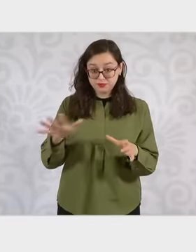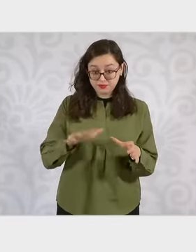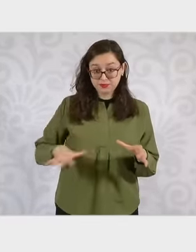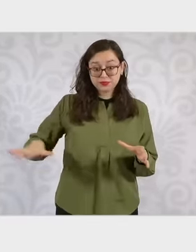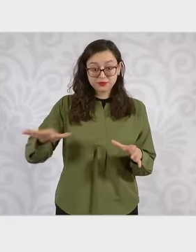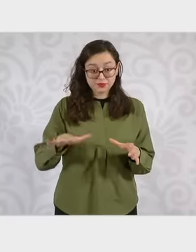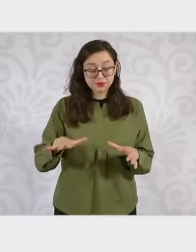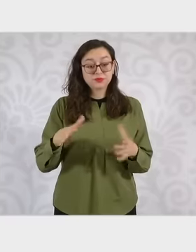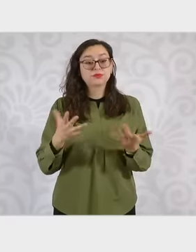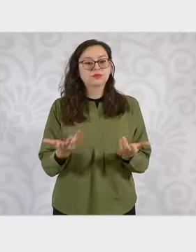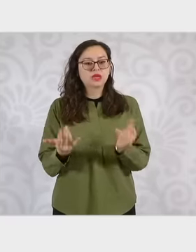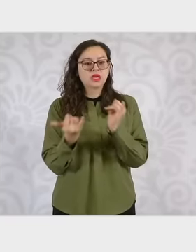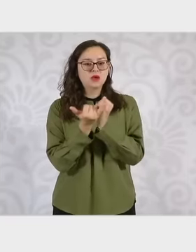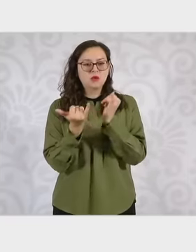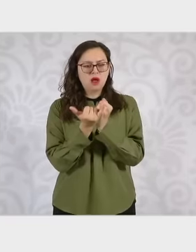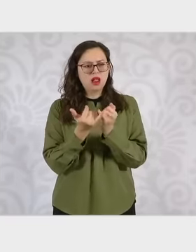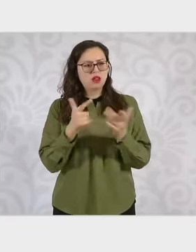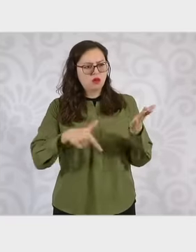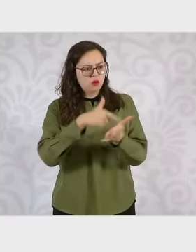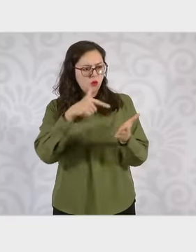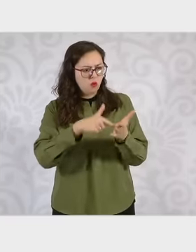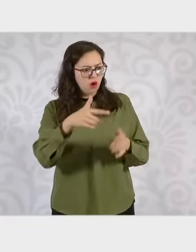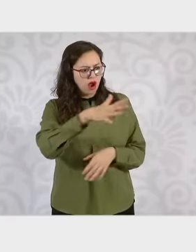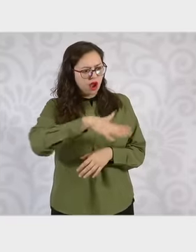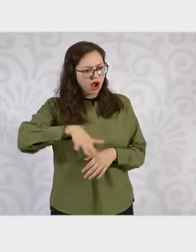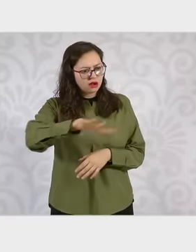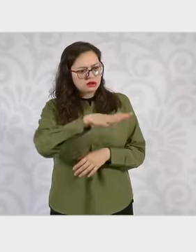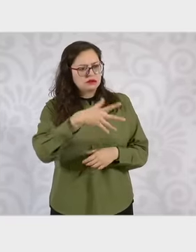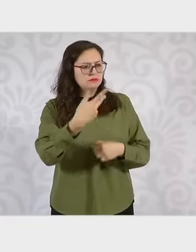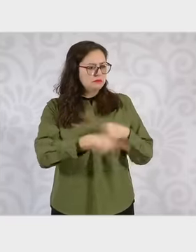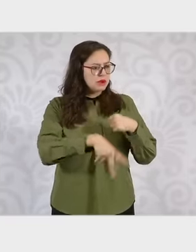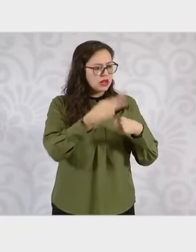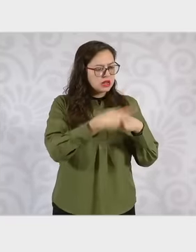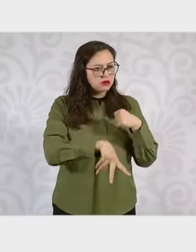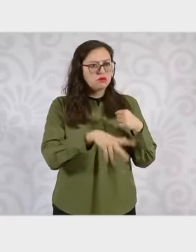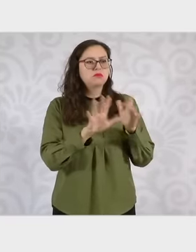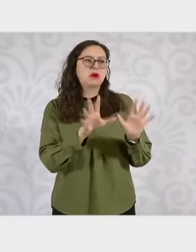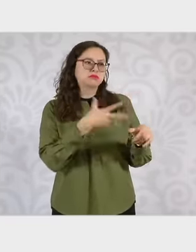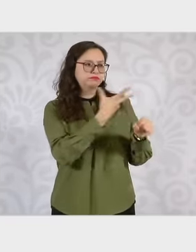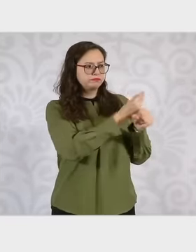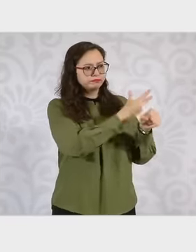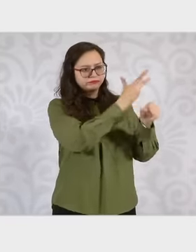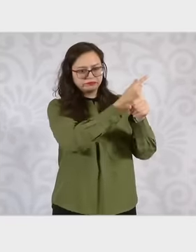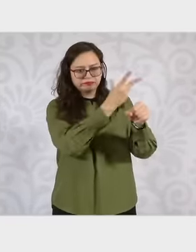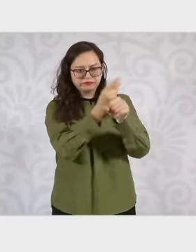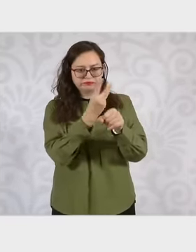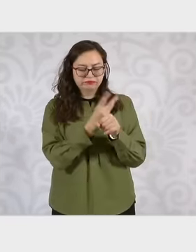environment also has a positive impact for this and this need to housing that